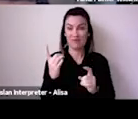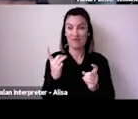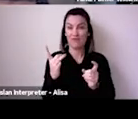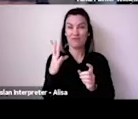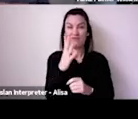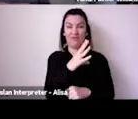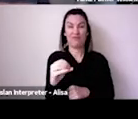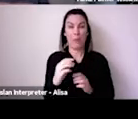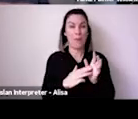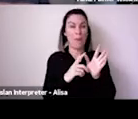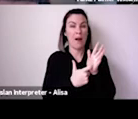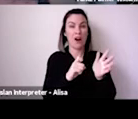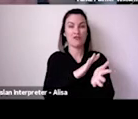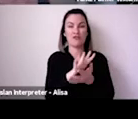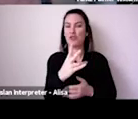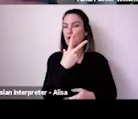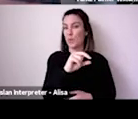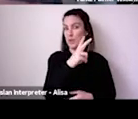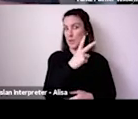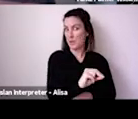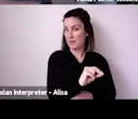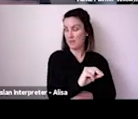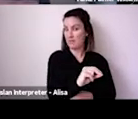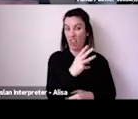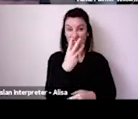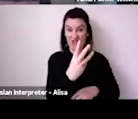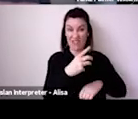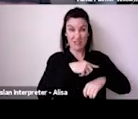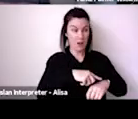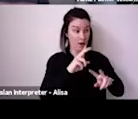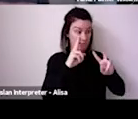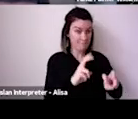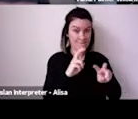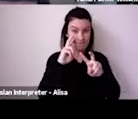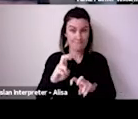Tandi has been guiding us through the many, many insights that the monitor has revealed